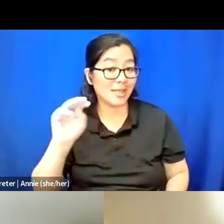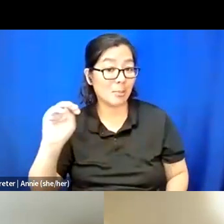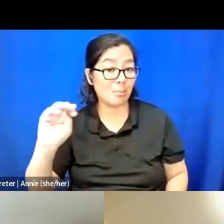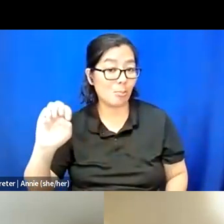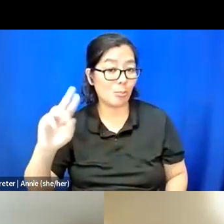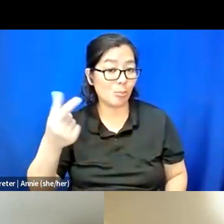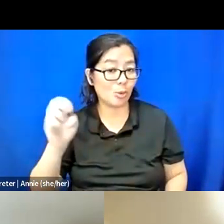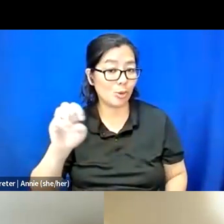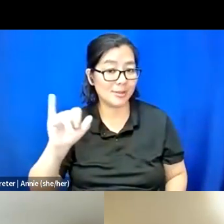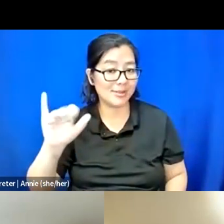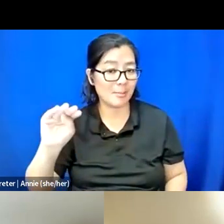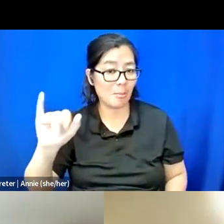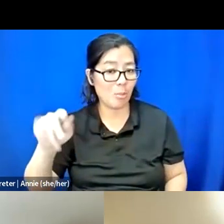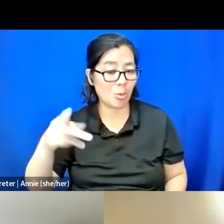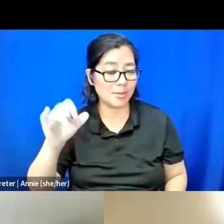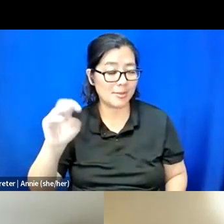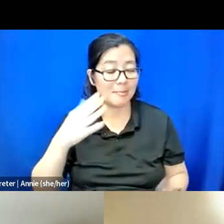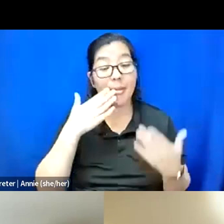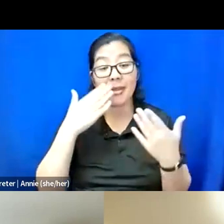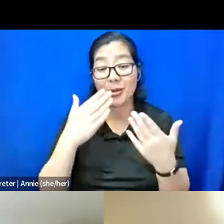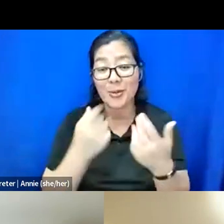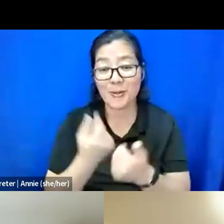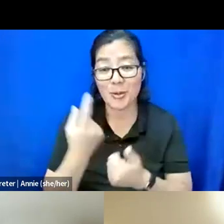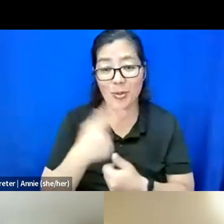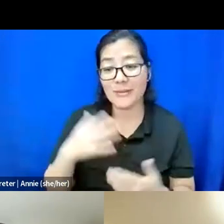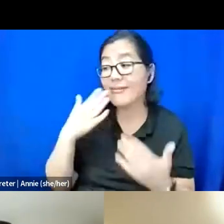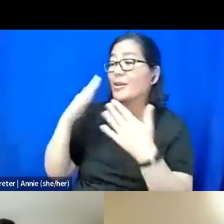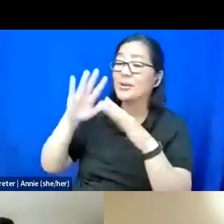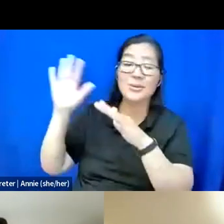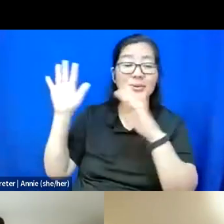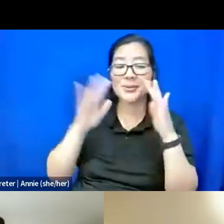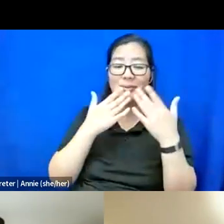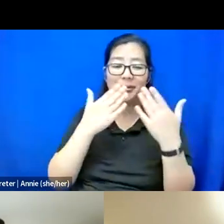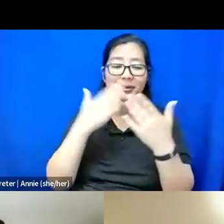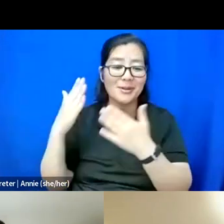Thank you, everyone. Thank you.